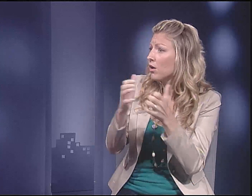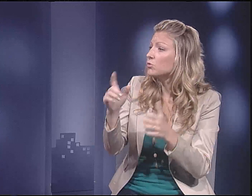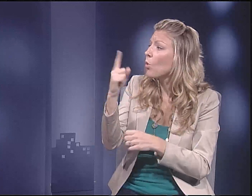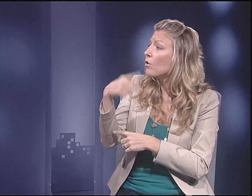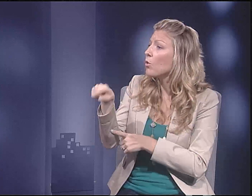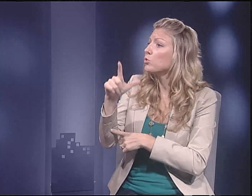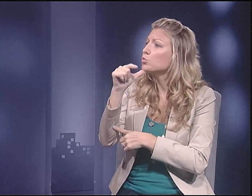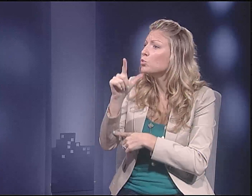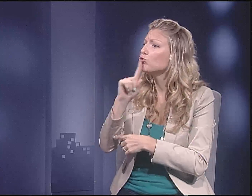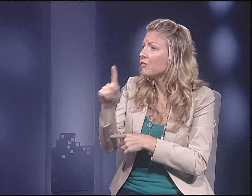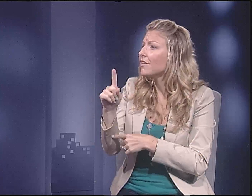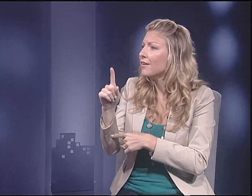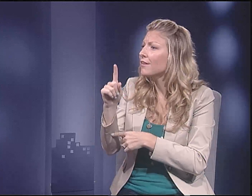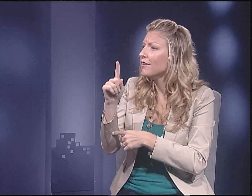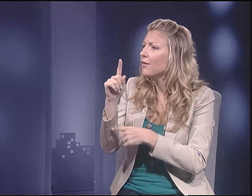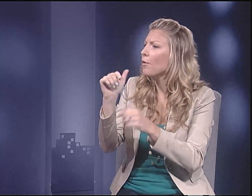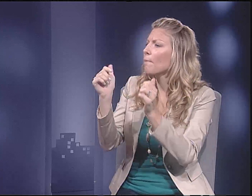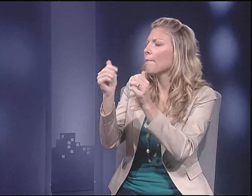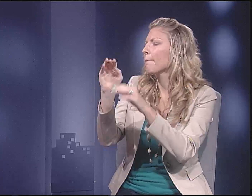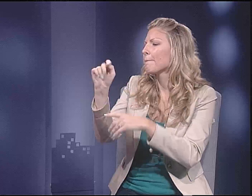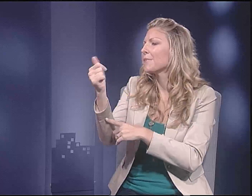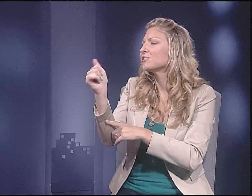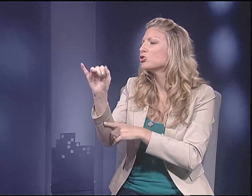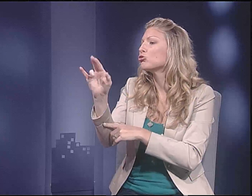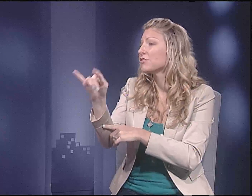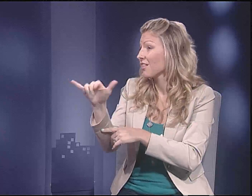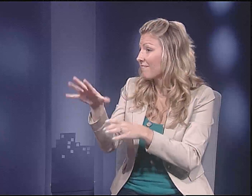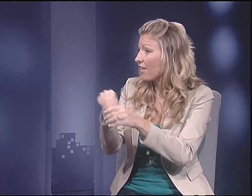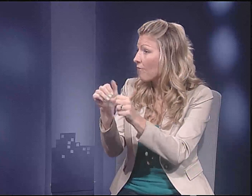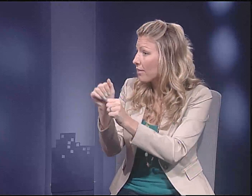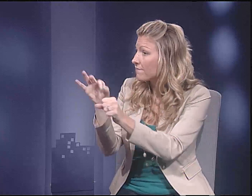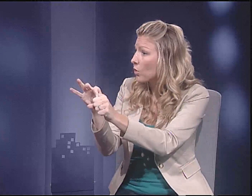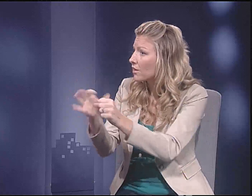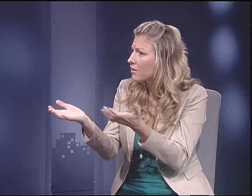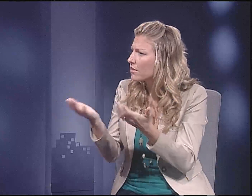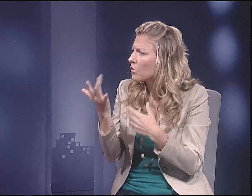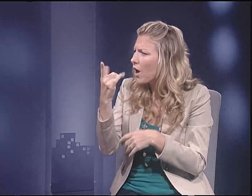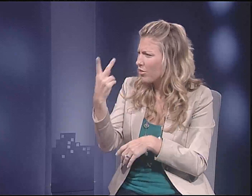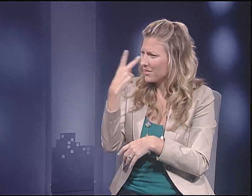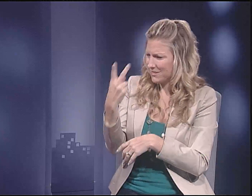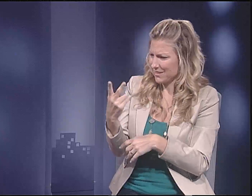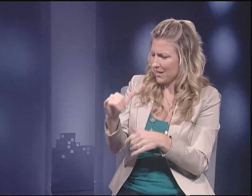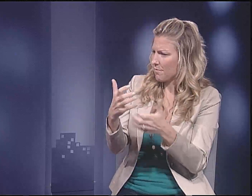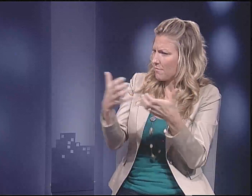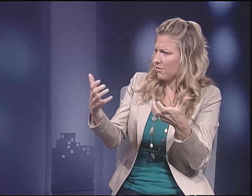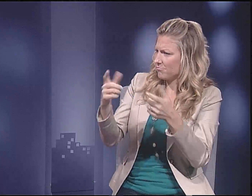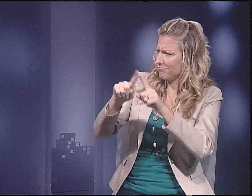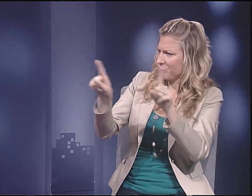They're not voting much. Those who are-- the majority are who you see voting.